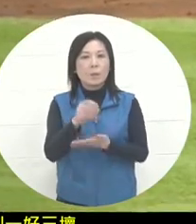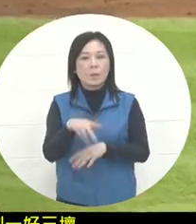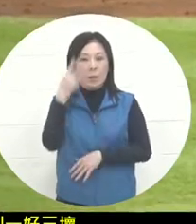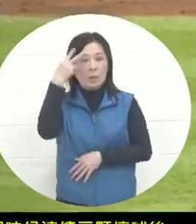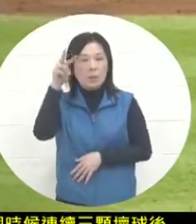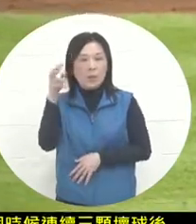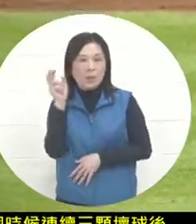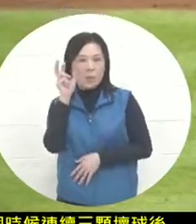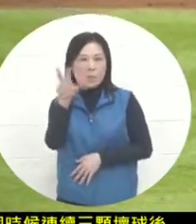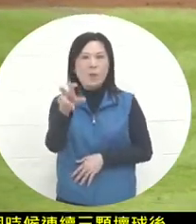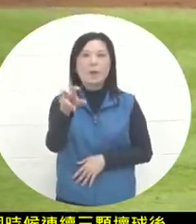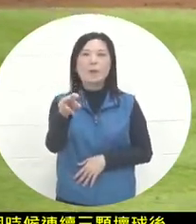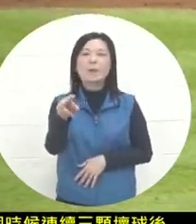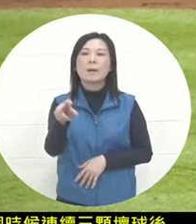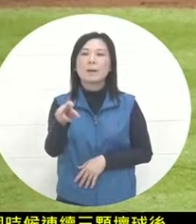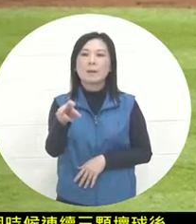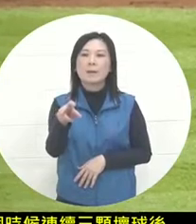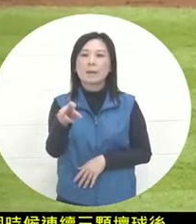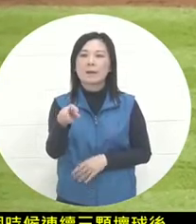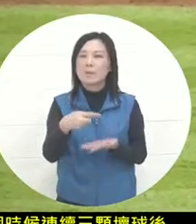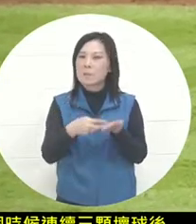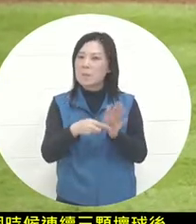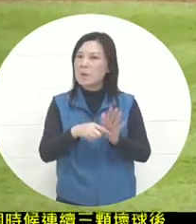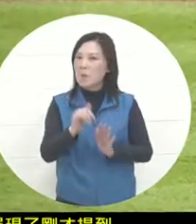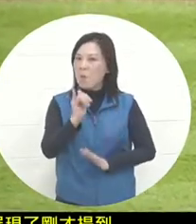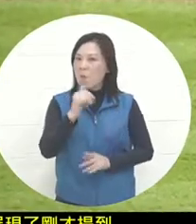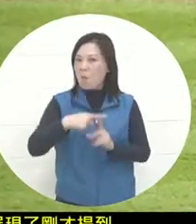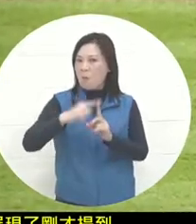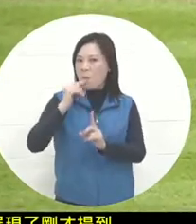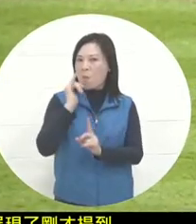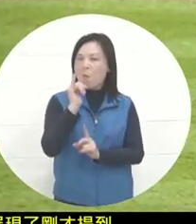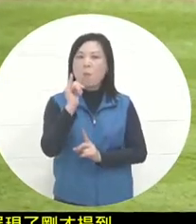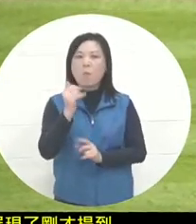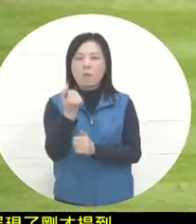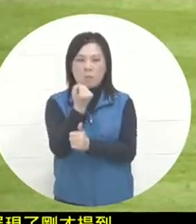as a whole. With the above-mentioned control ability,